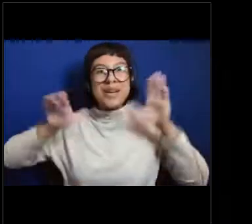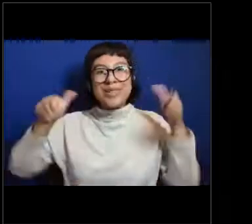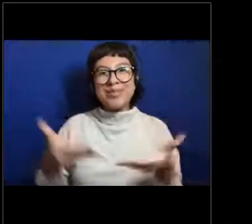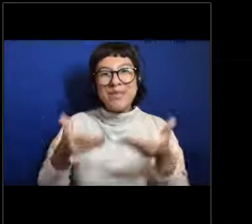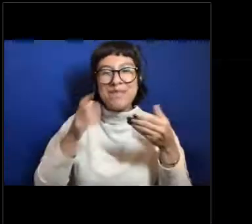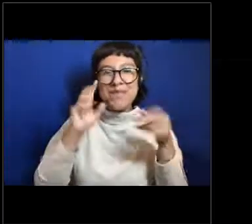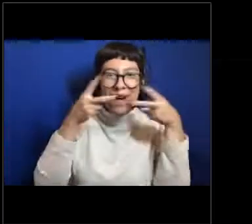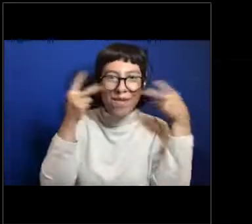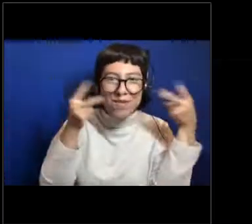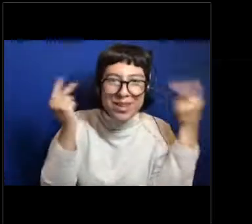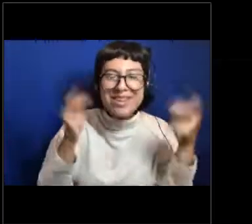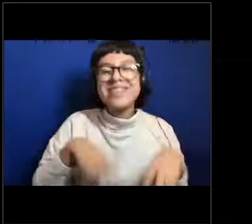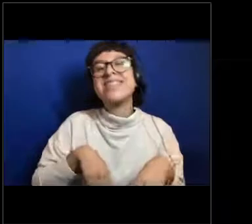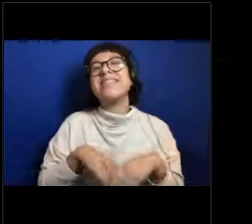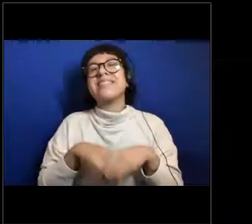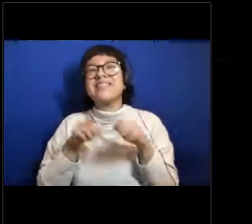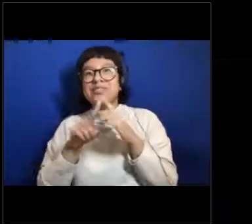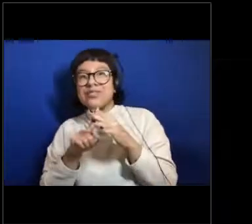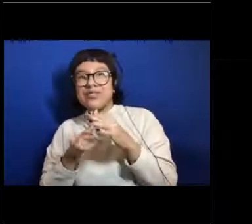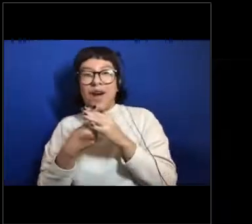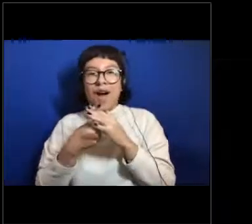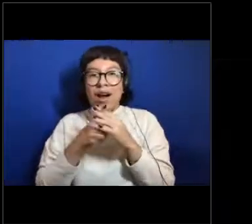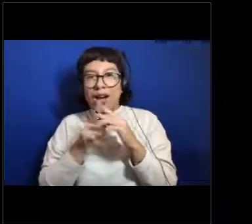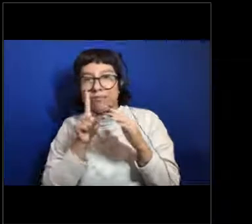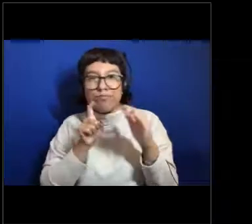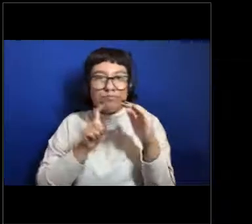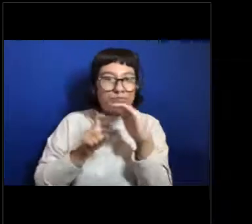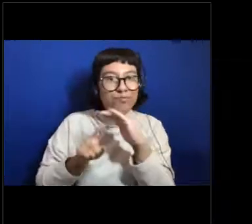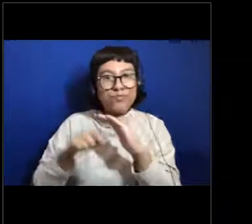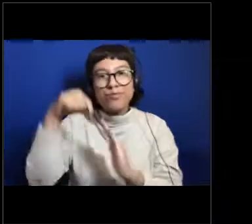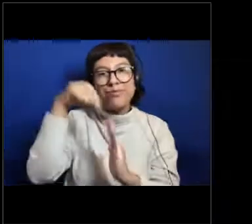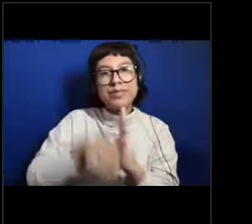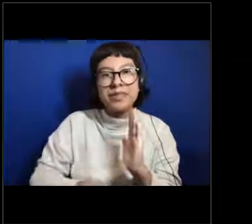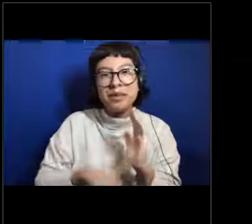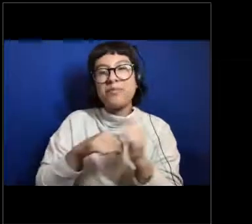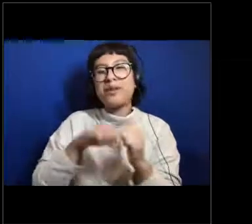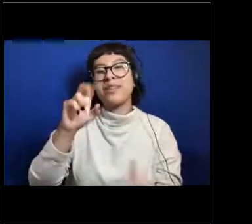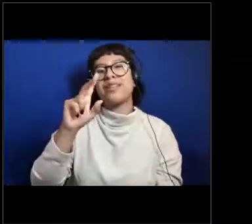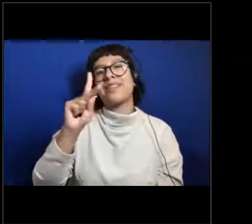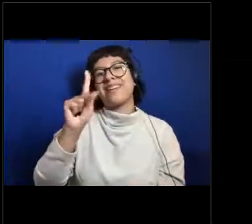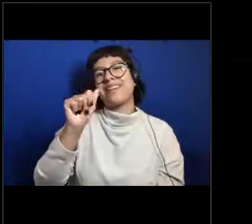as we creep into the deep with Kasey. So I'm going to hand it over to you, Kasey.